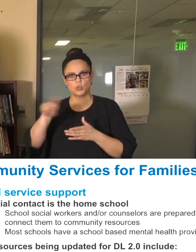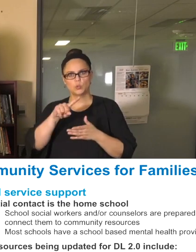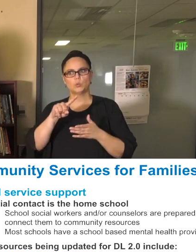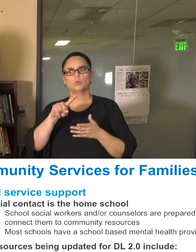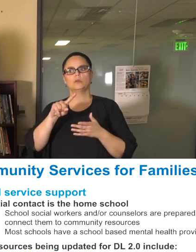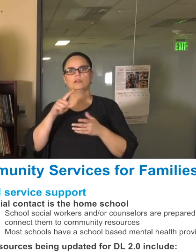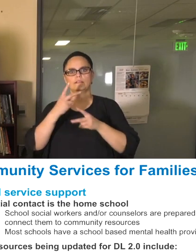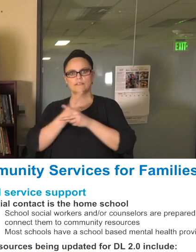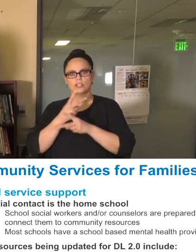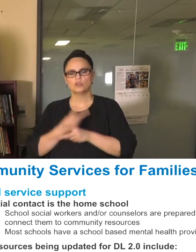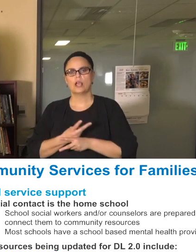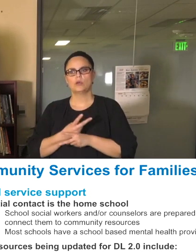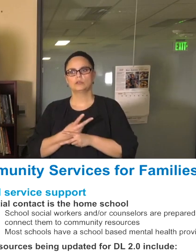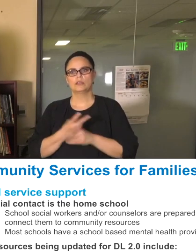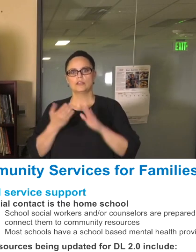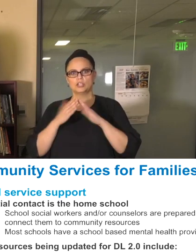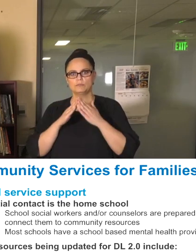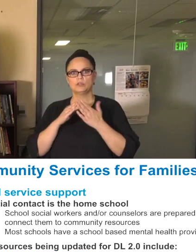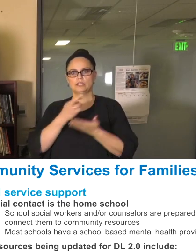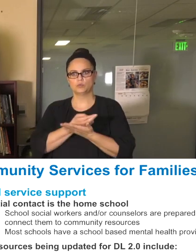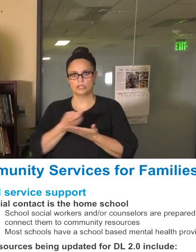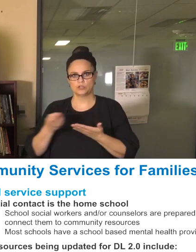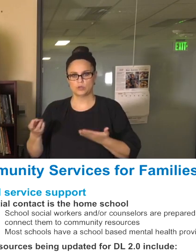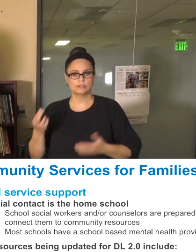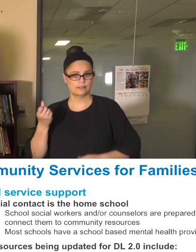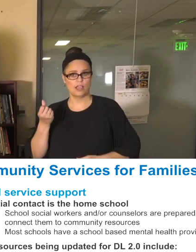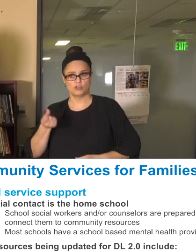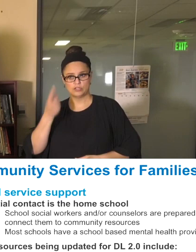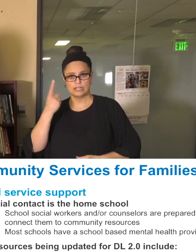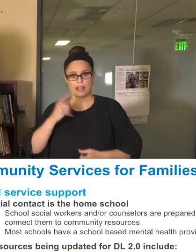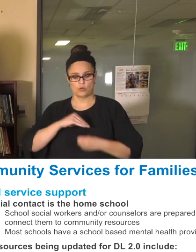resources that exist as well, understanding that COVID-19